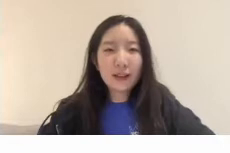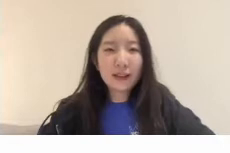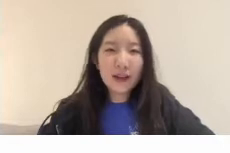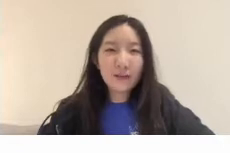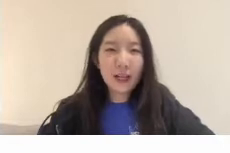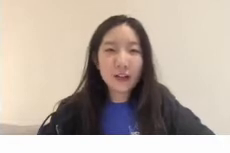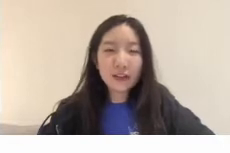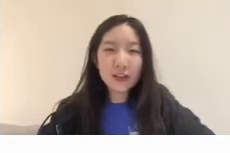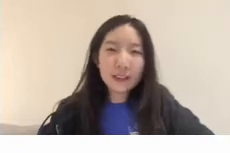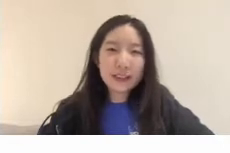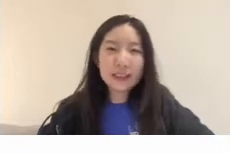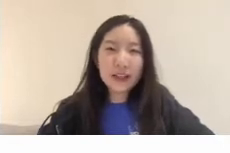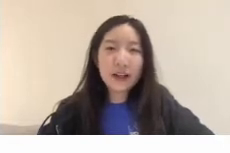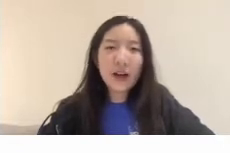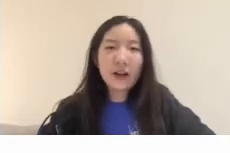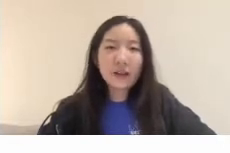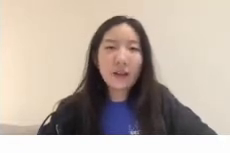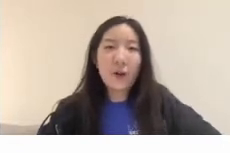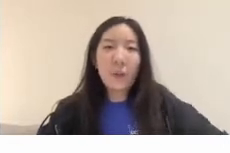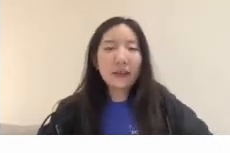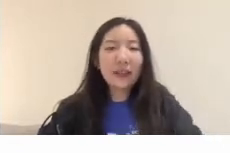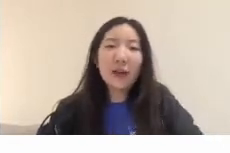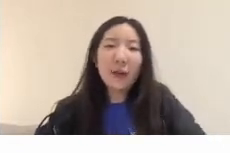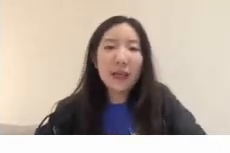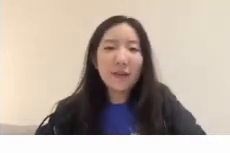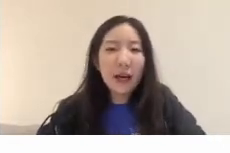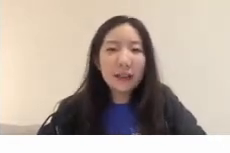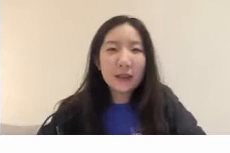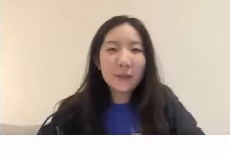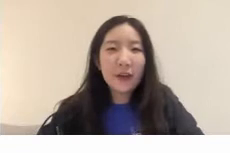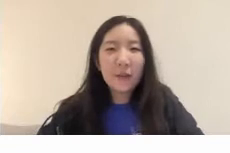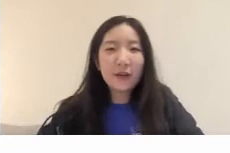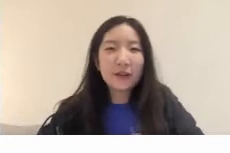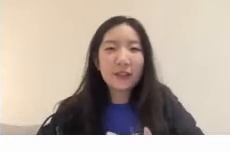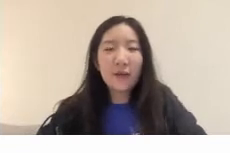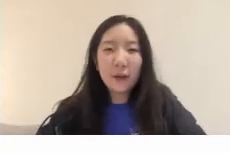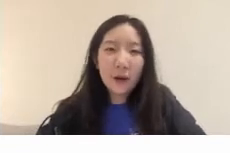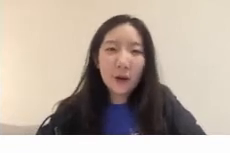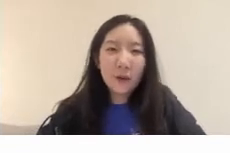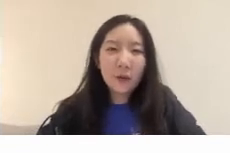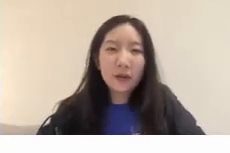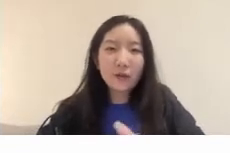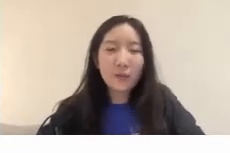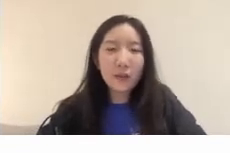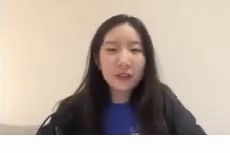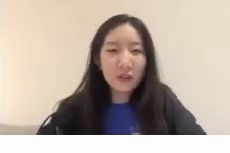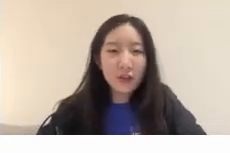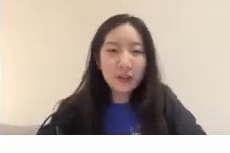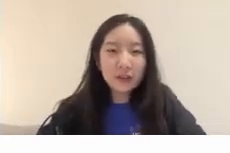doubt lecture series this year so basically we invite some famous deaf people or researchers